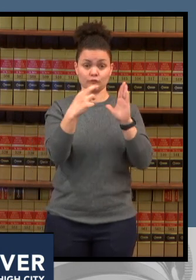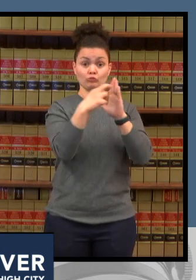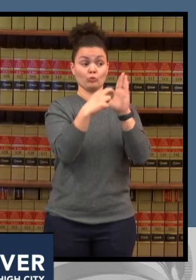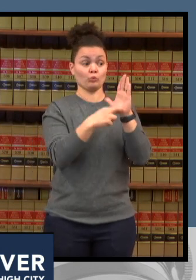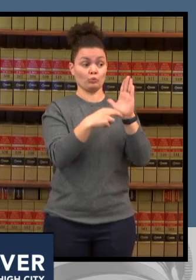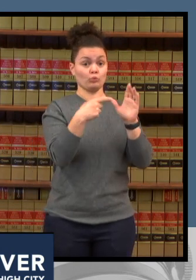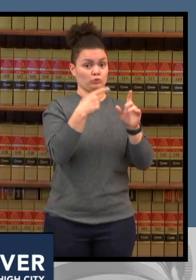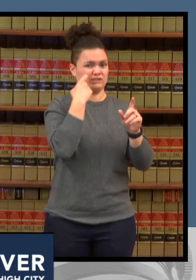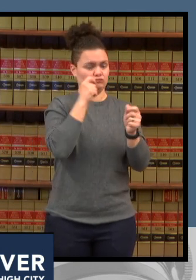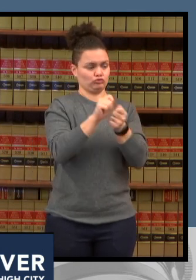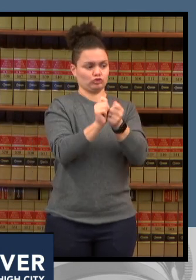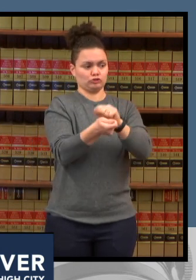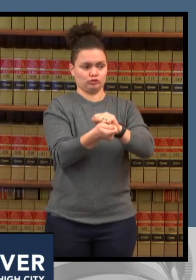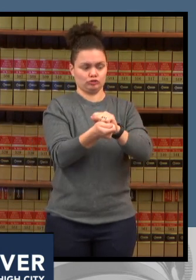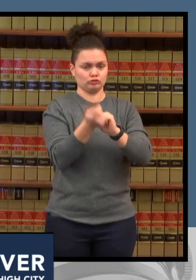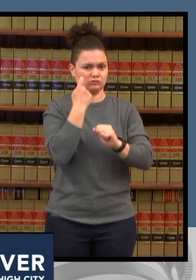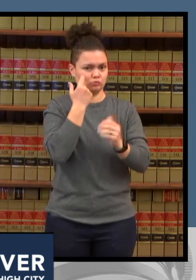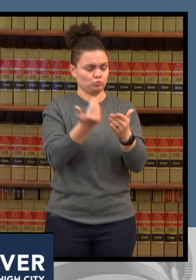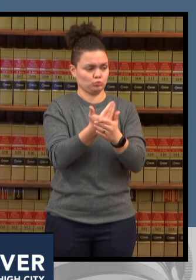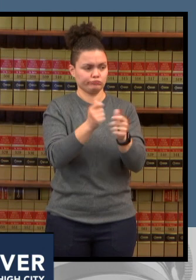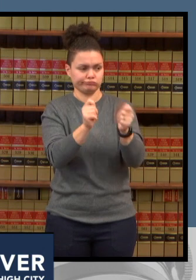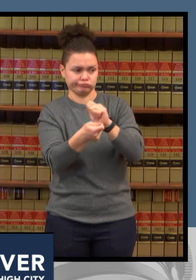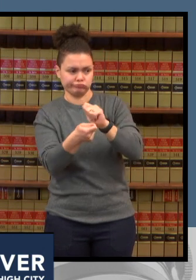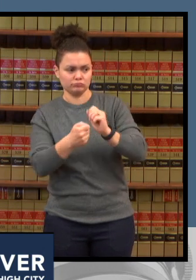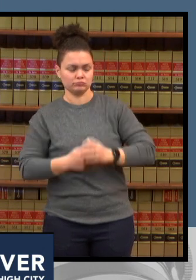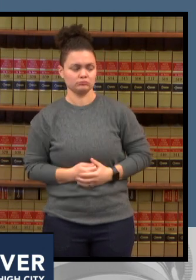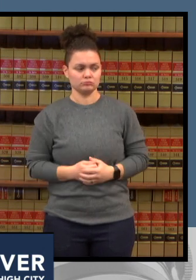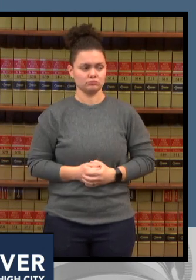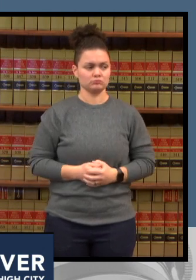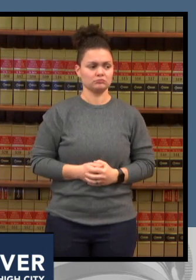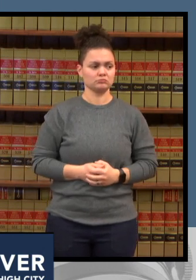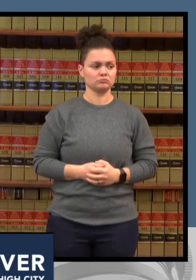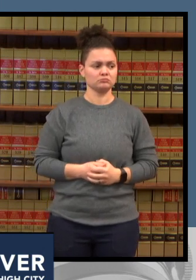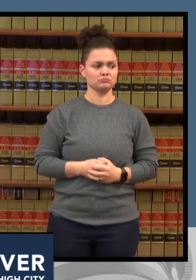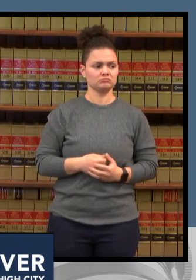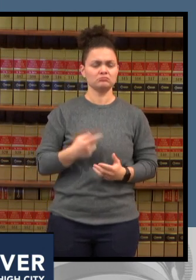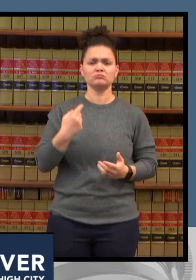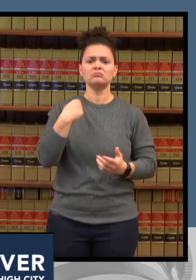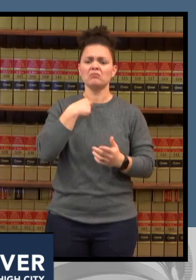that we're not science based it doesn't mean that the science didn't make sense it just doesn't mean